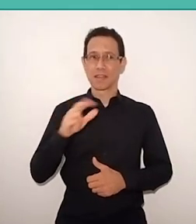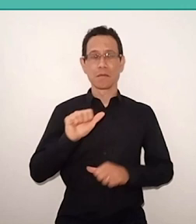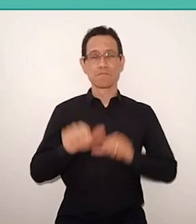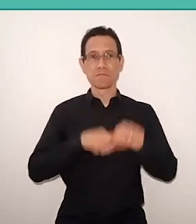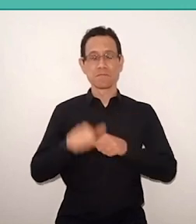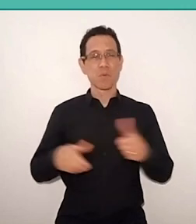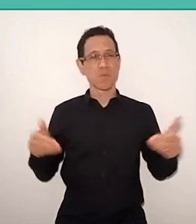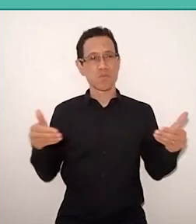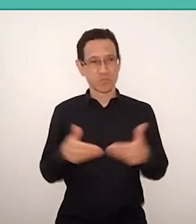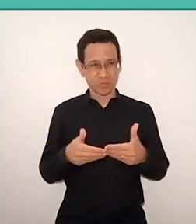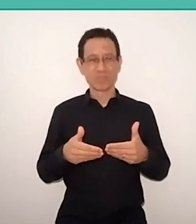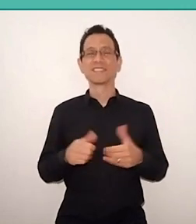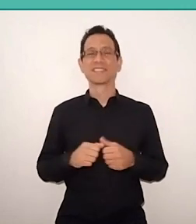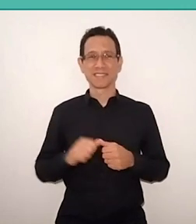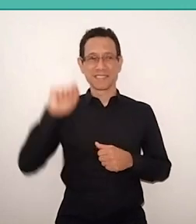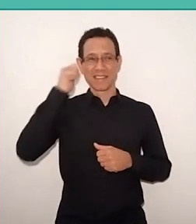Finally, point four,